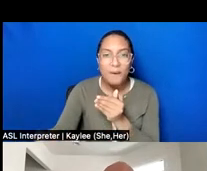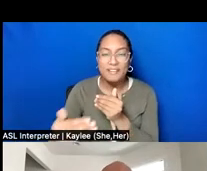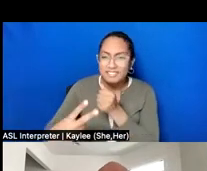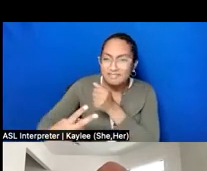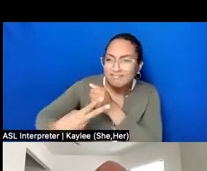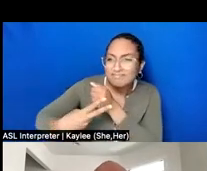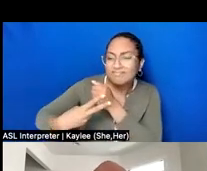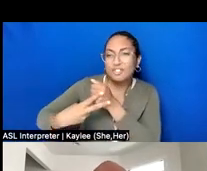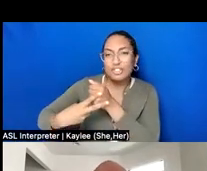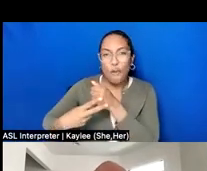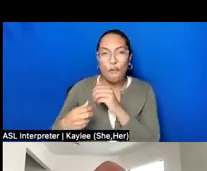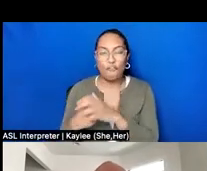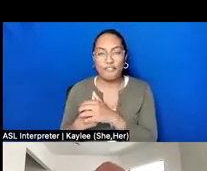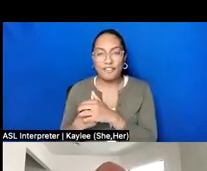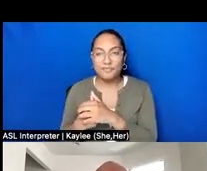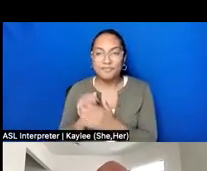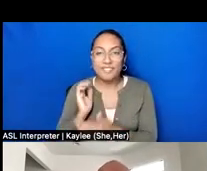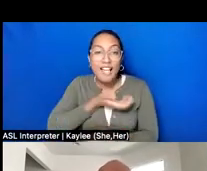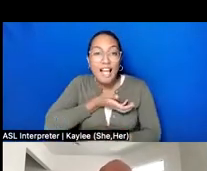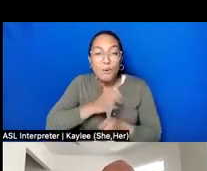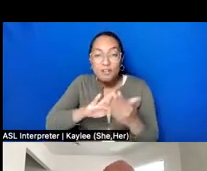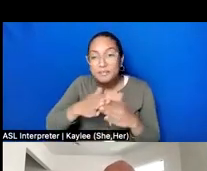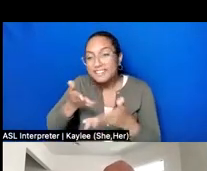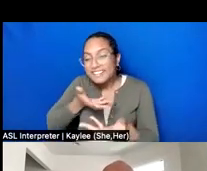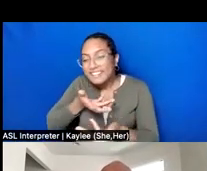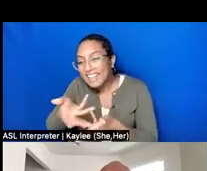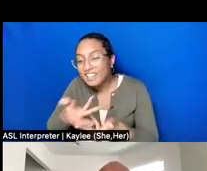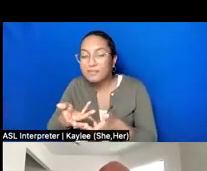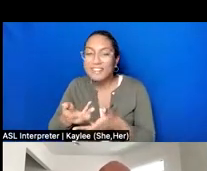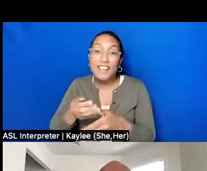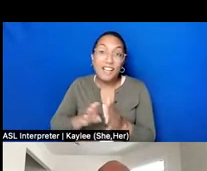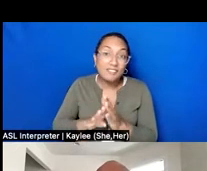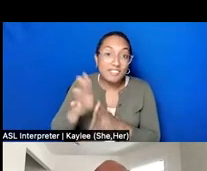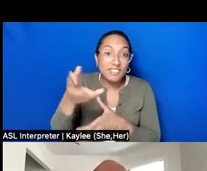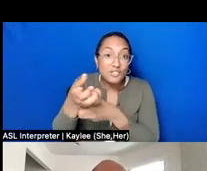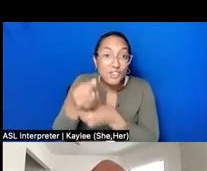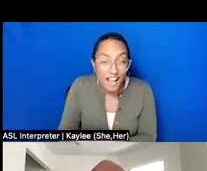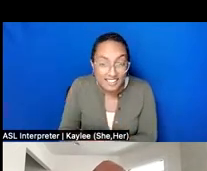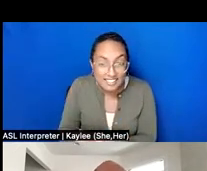Our extensive community engagement and trust building paid off in the form of 55 oral histories